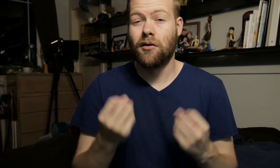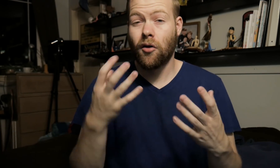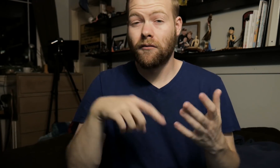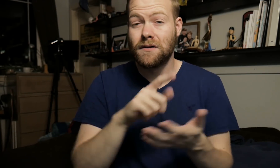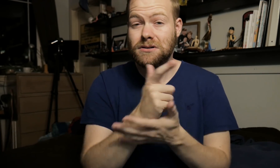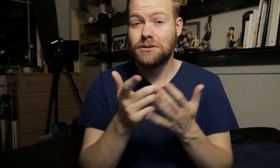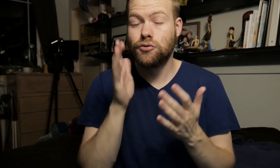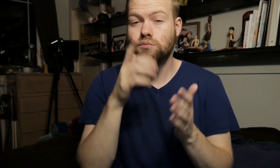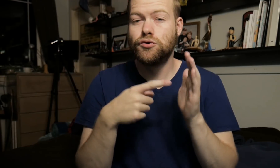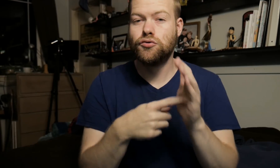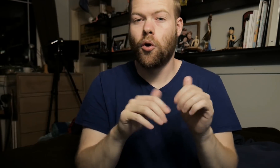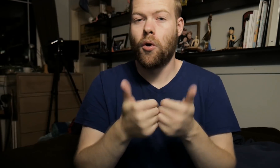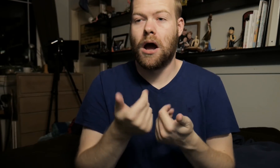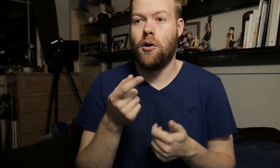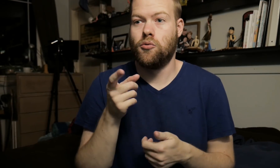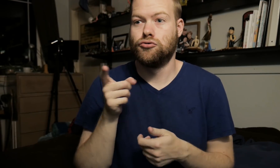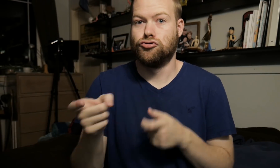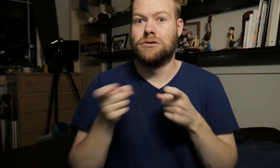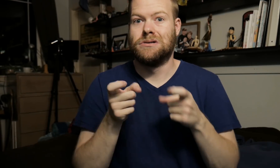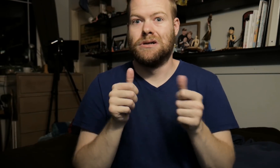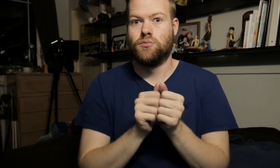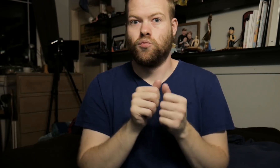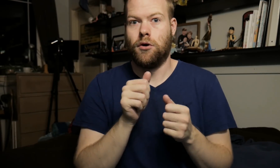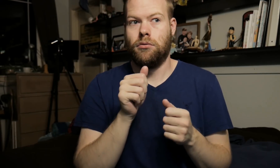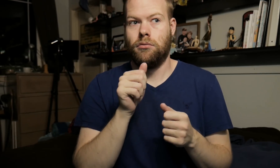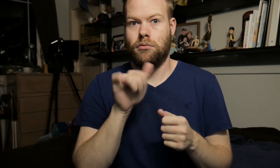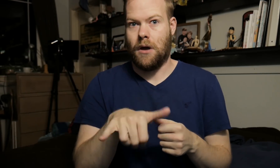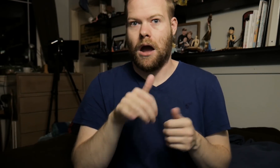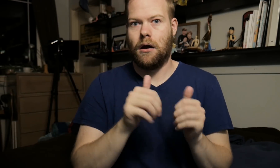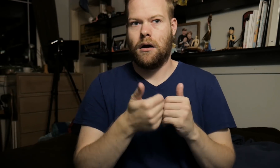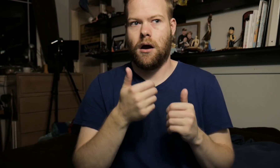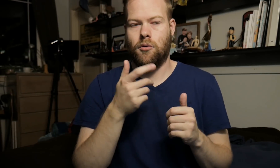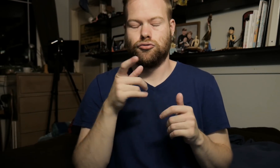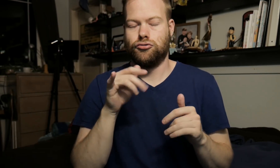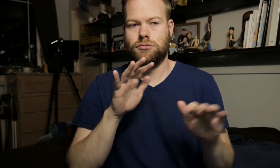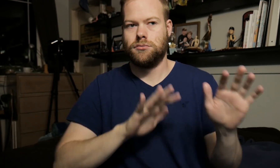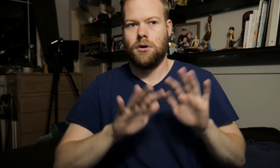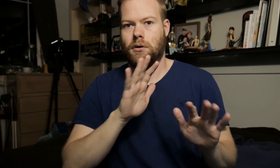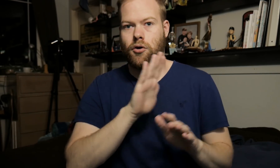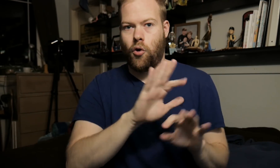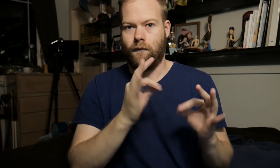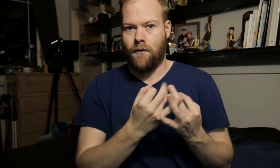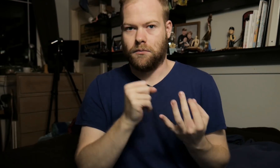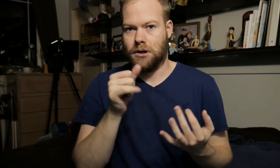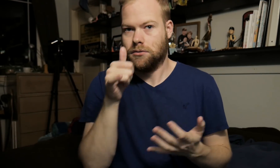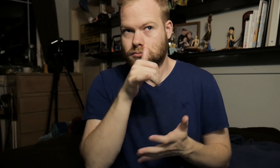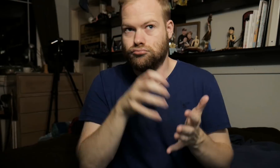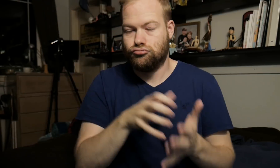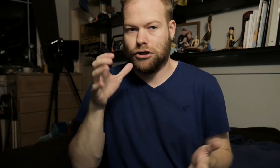A lot of this series will show how she deals with that, how she's taken aback by his family being rich,